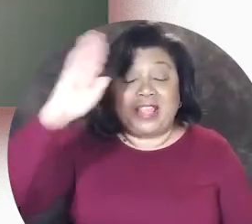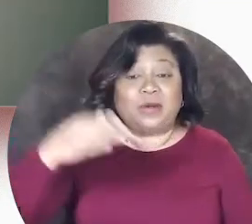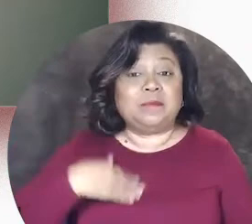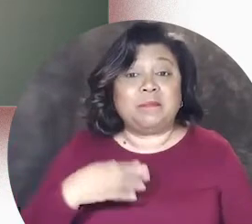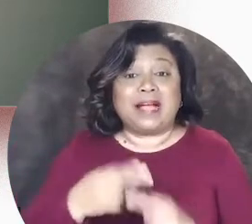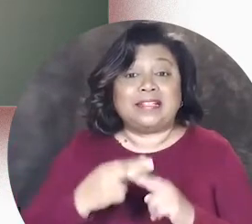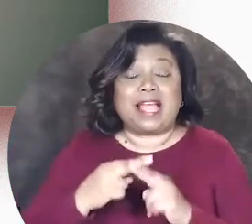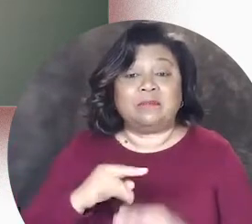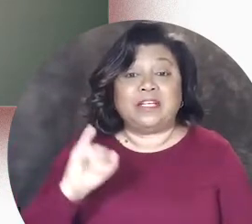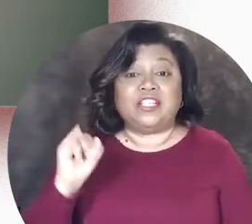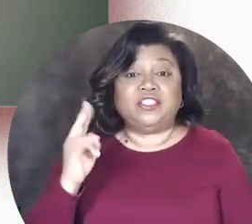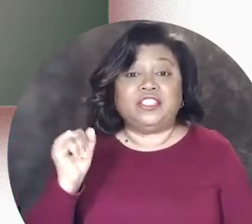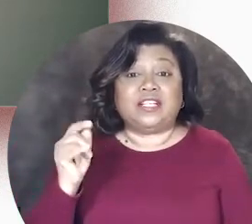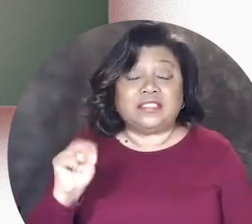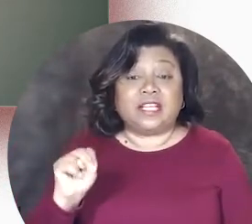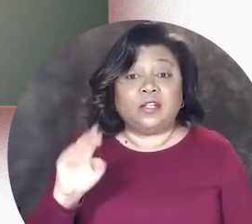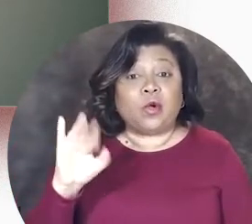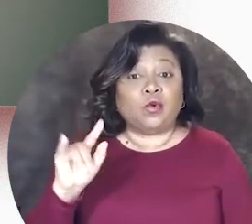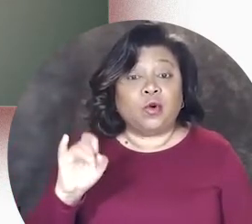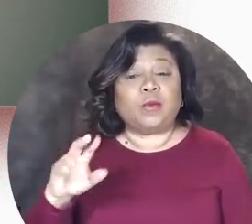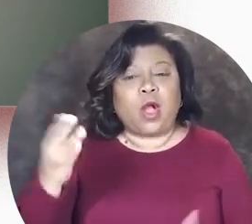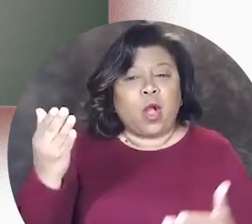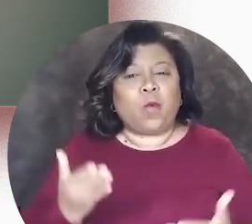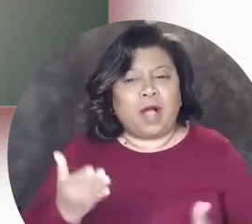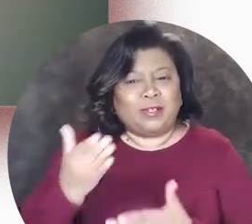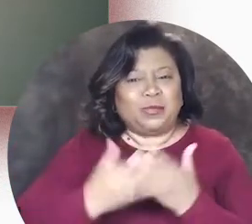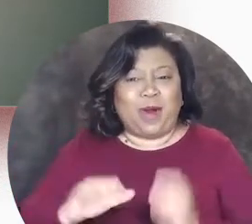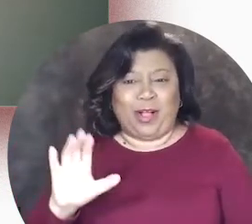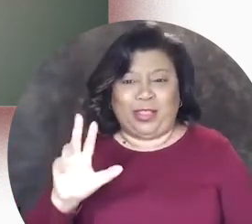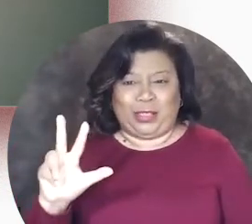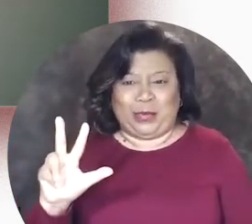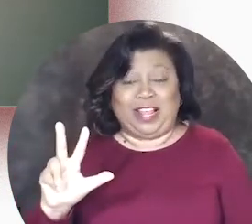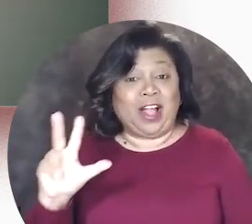Hello, my name is Justin Cooper and welcome to Part 3